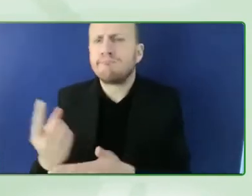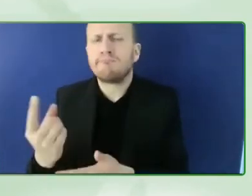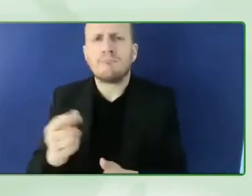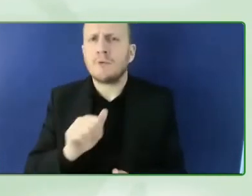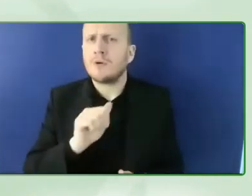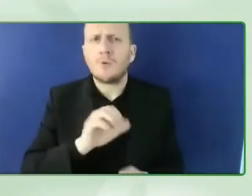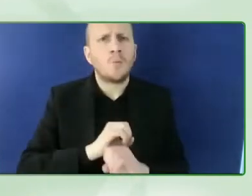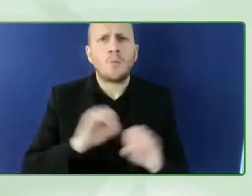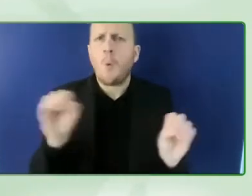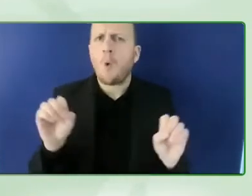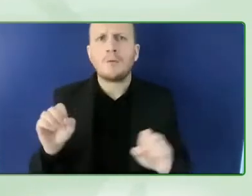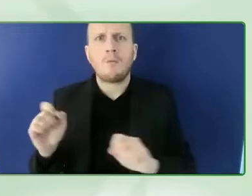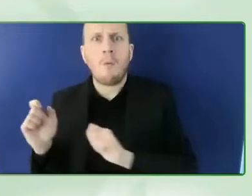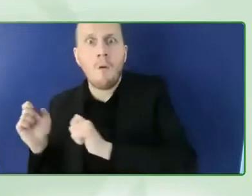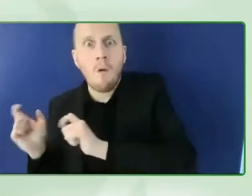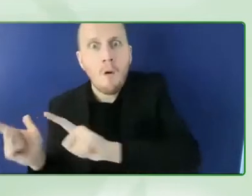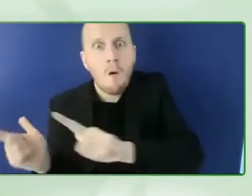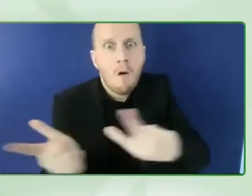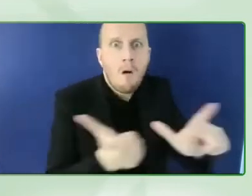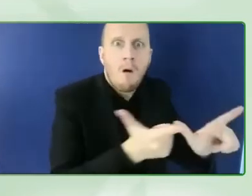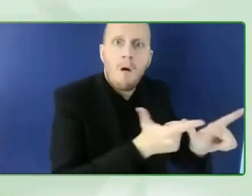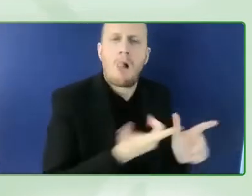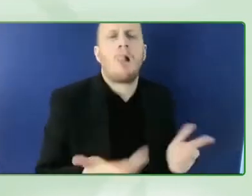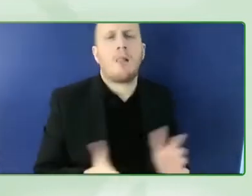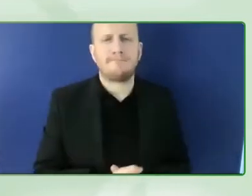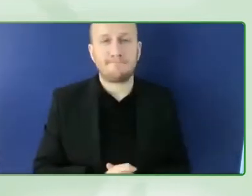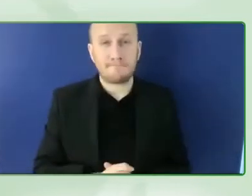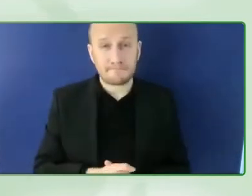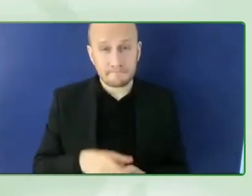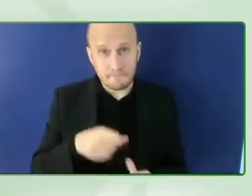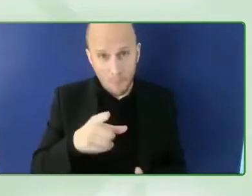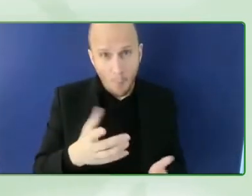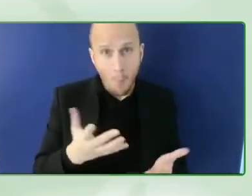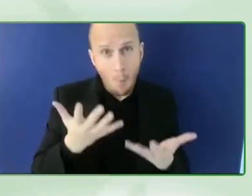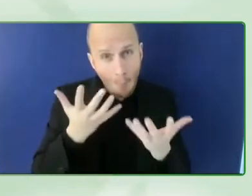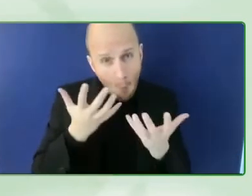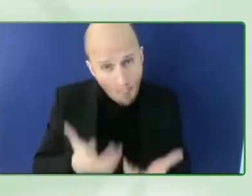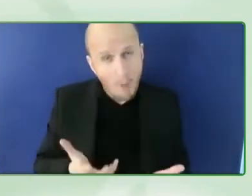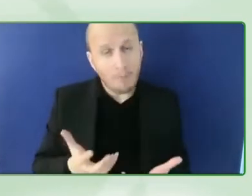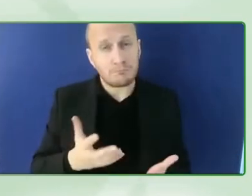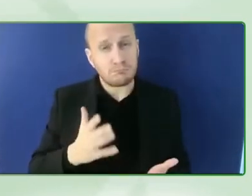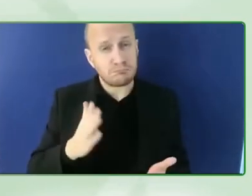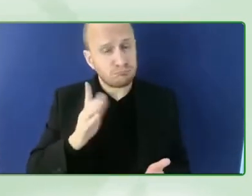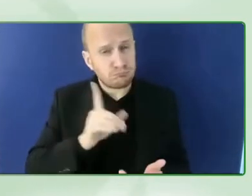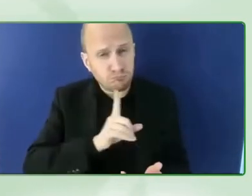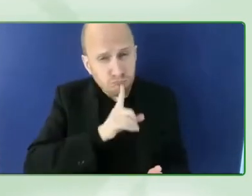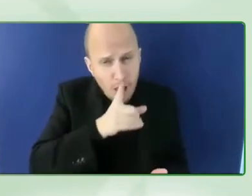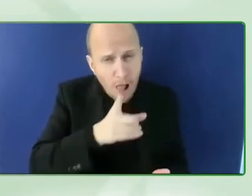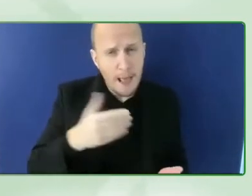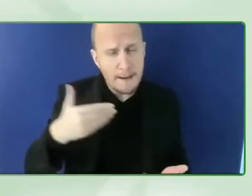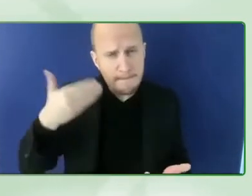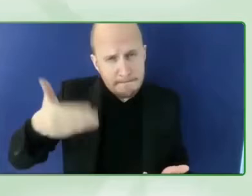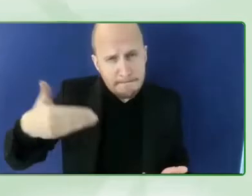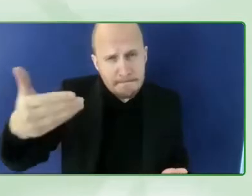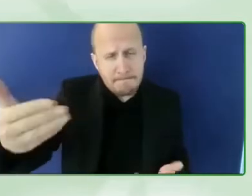if you want to really succeed in making a future fully accessible for all disabilities